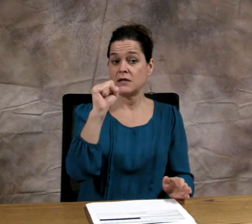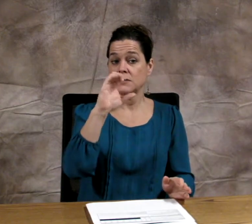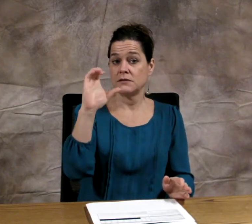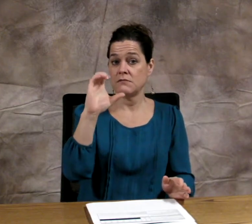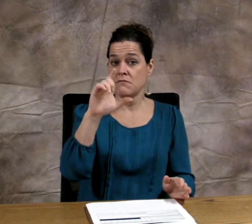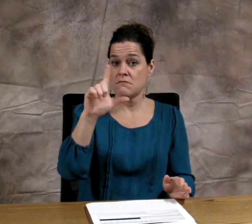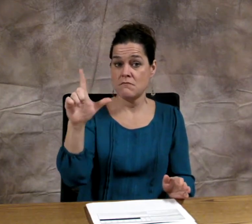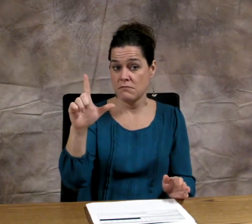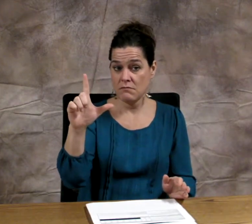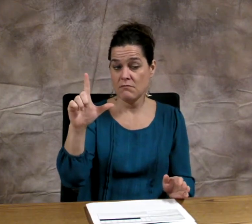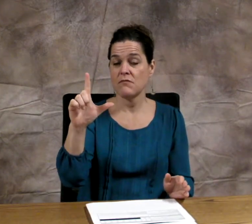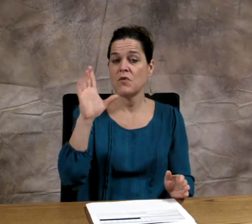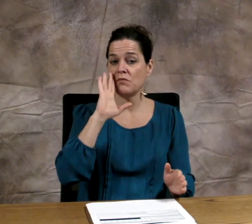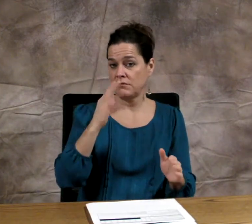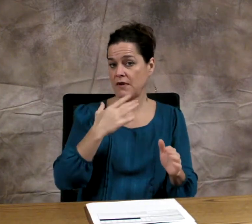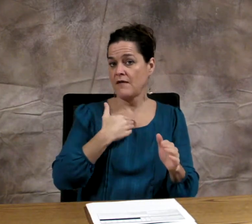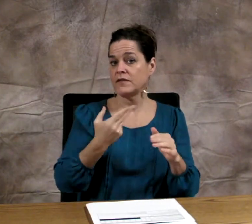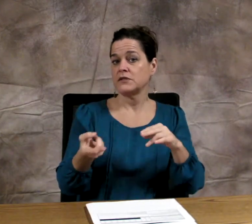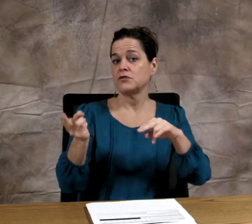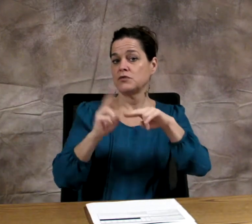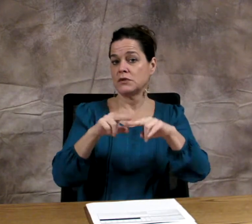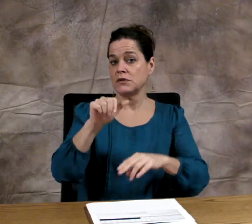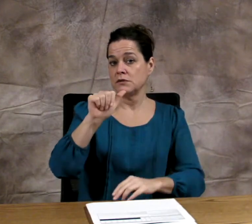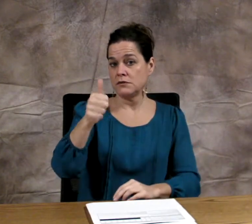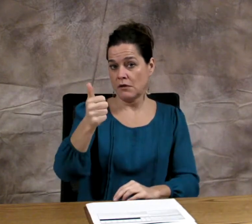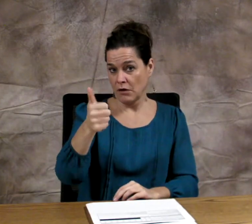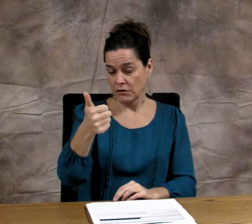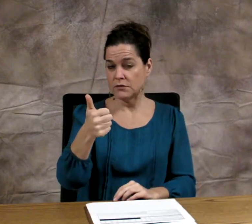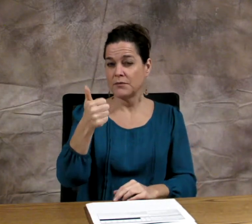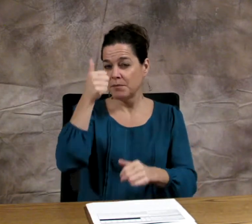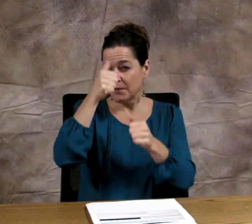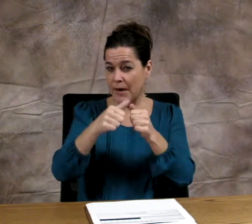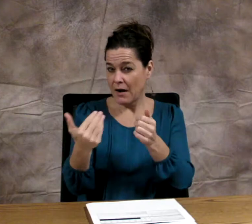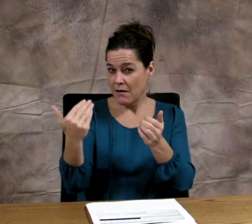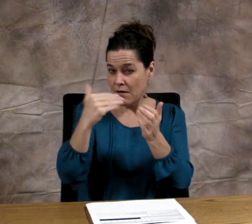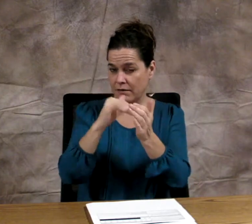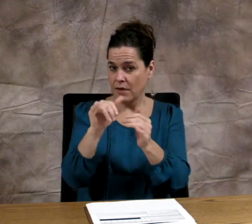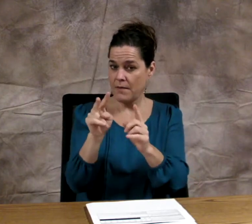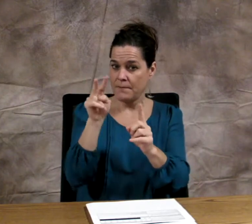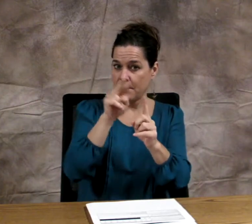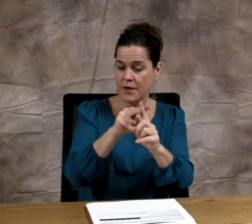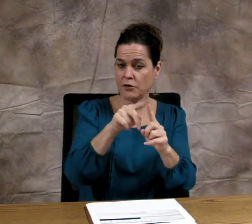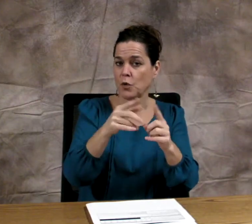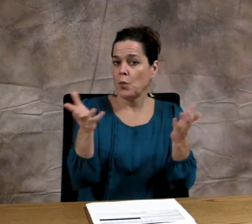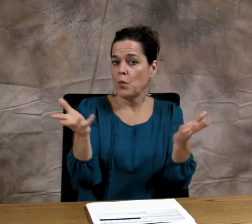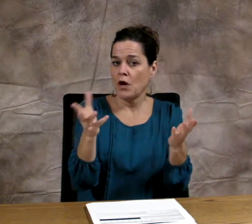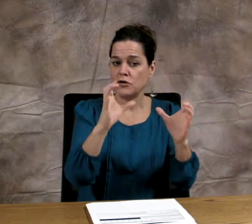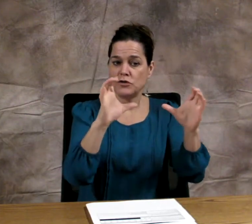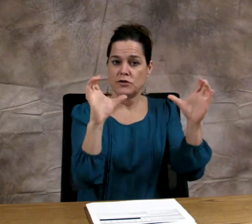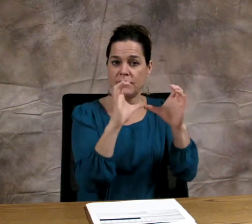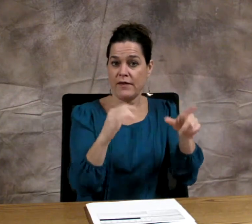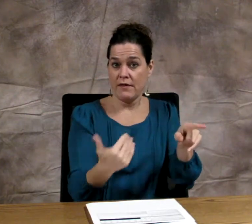Interpreters who have the SC:L, Special Certificate: Legal will have an increase of ten dollars,